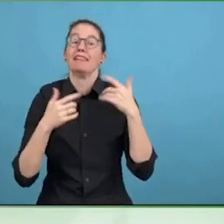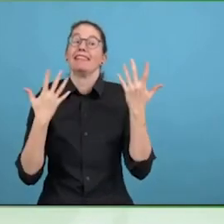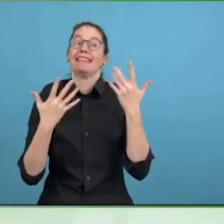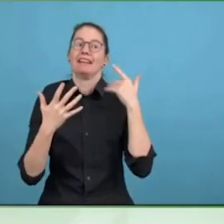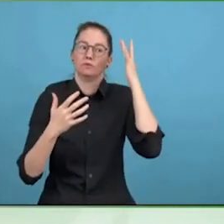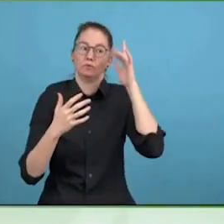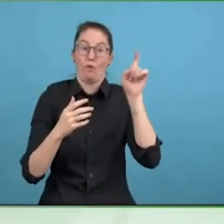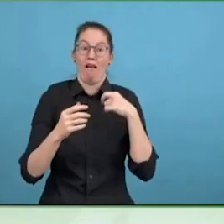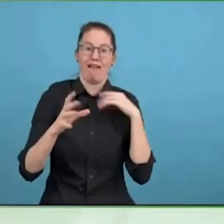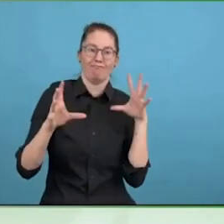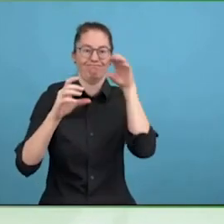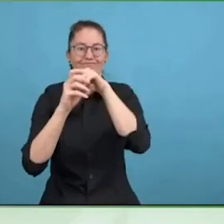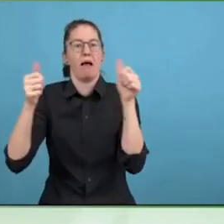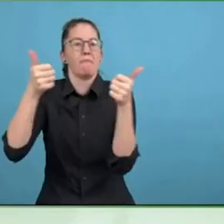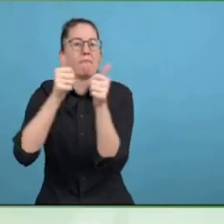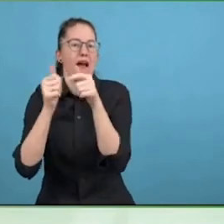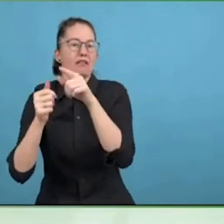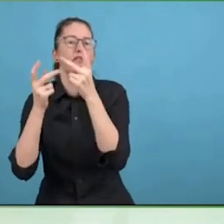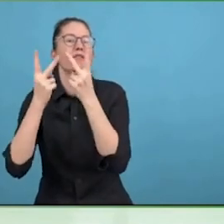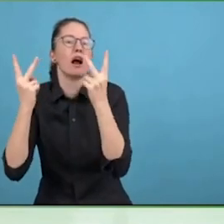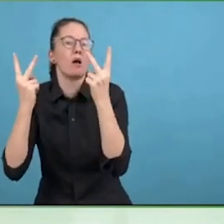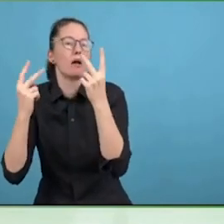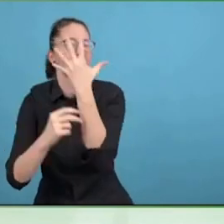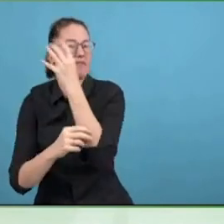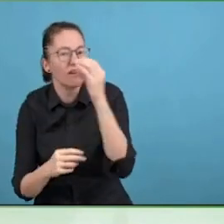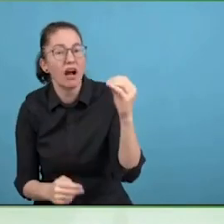Absolutely. We are part of the community.